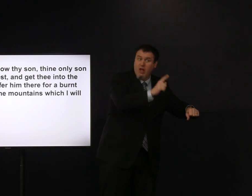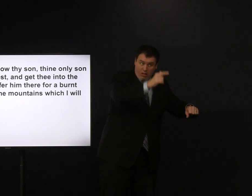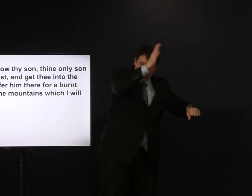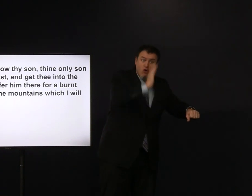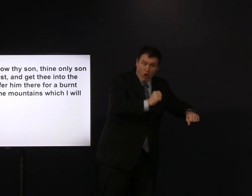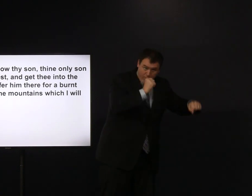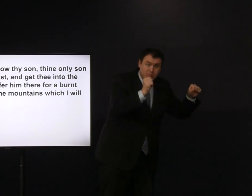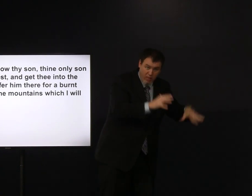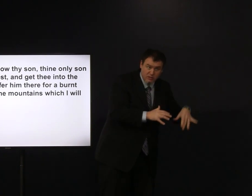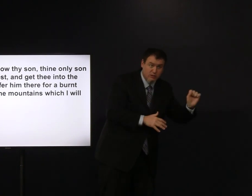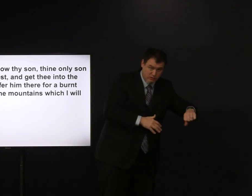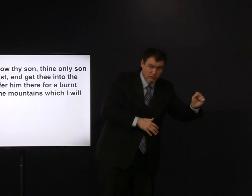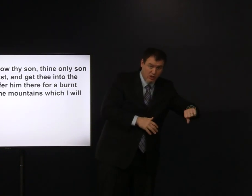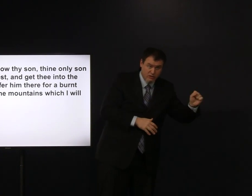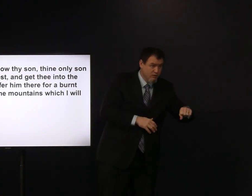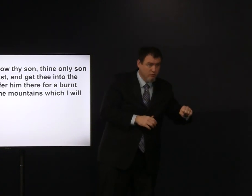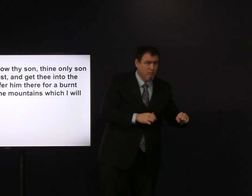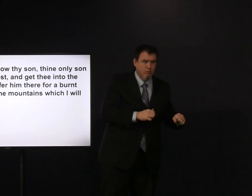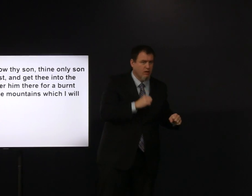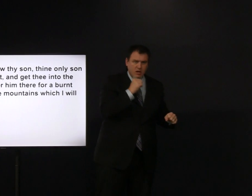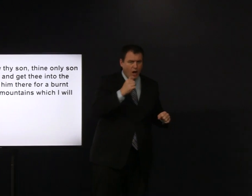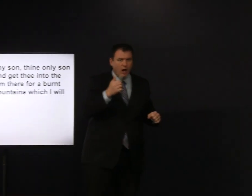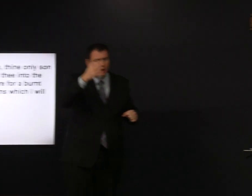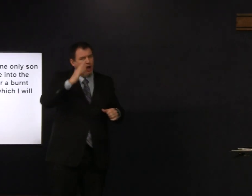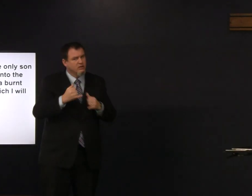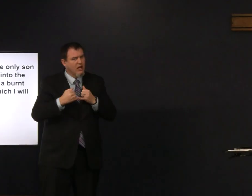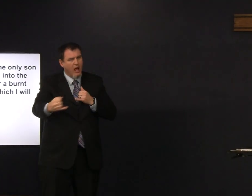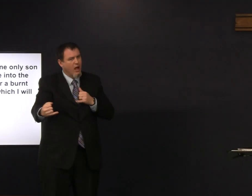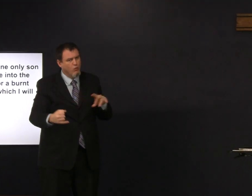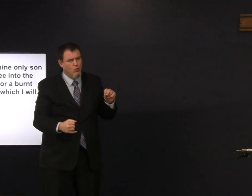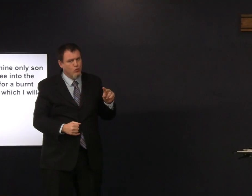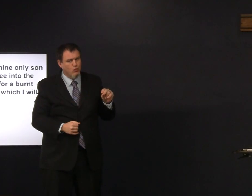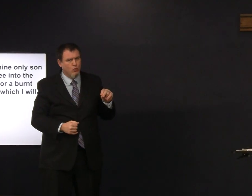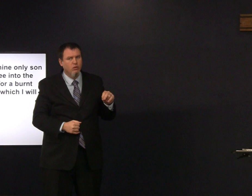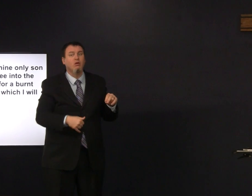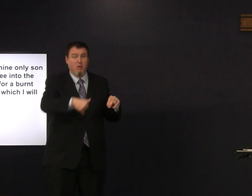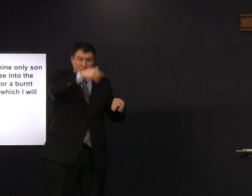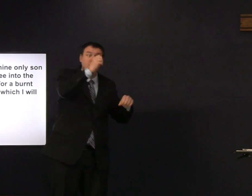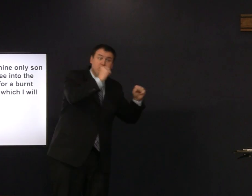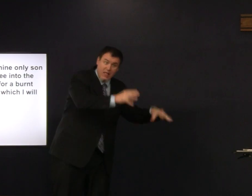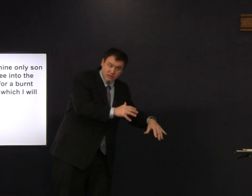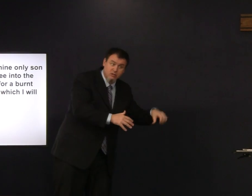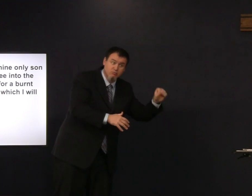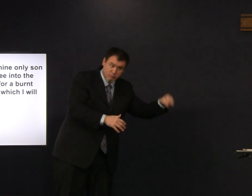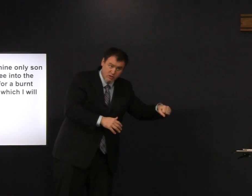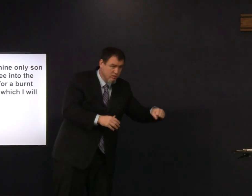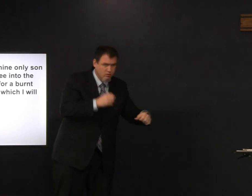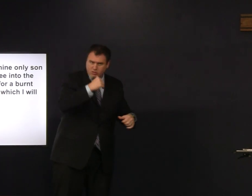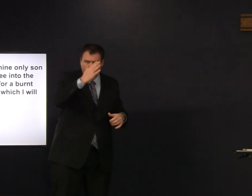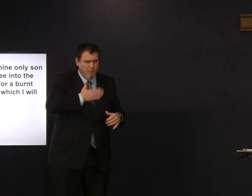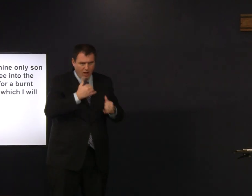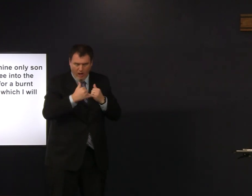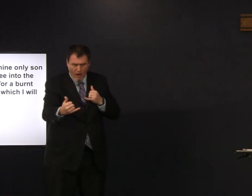gave him Ishmael he blessed Ishmael but they weren't of the same line